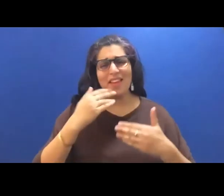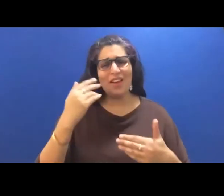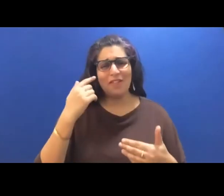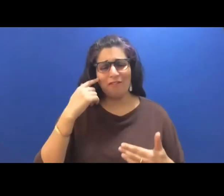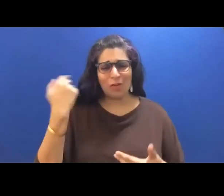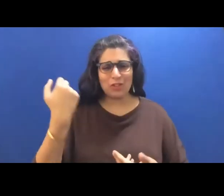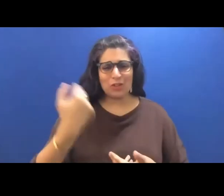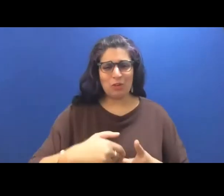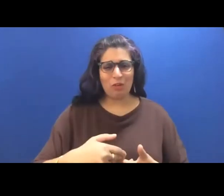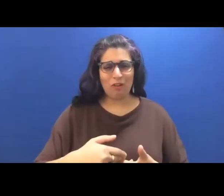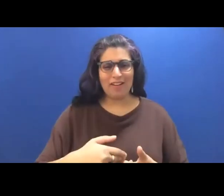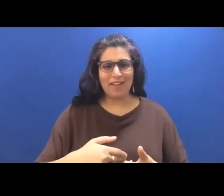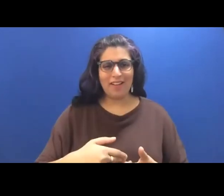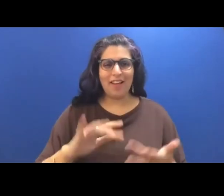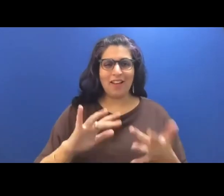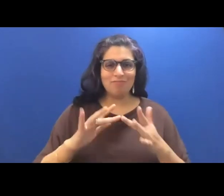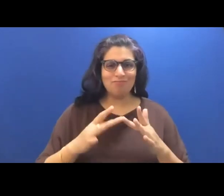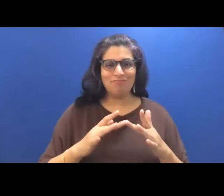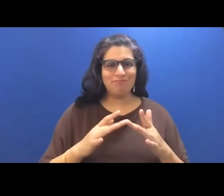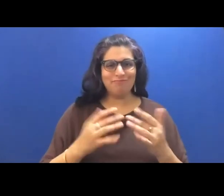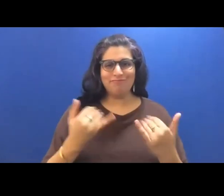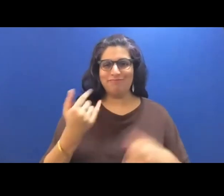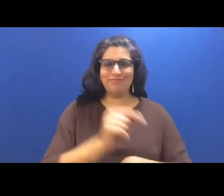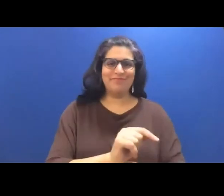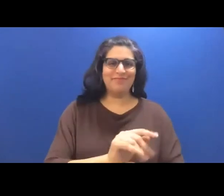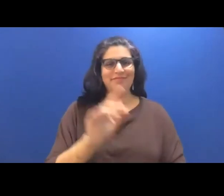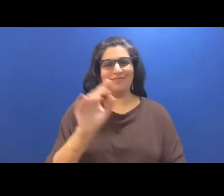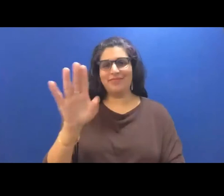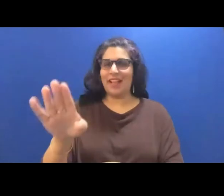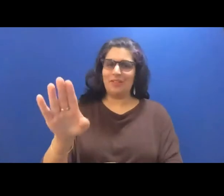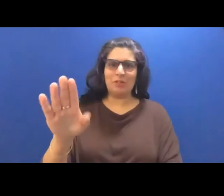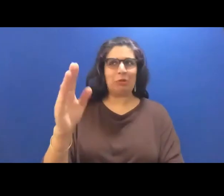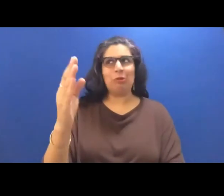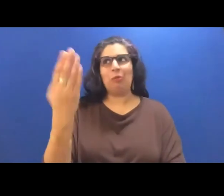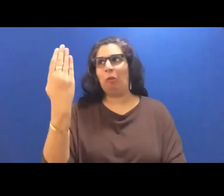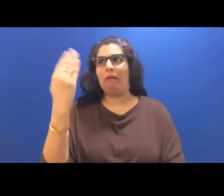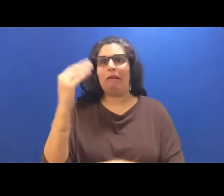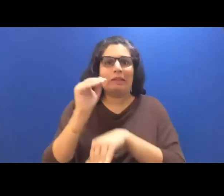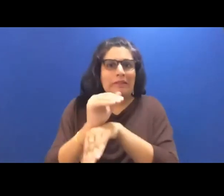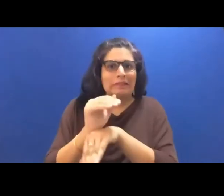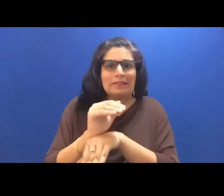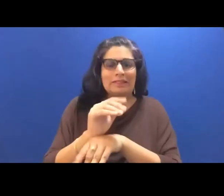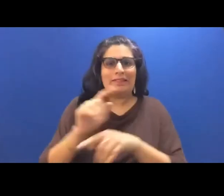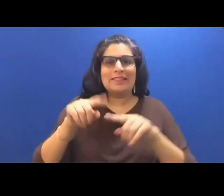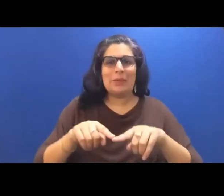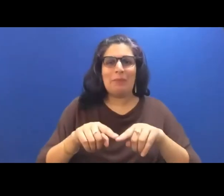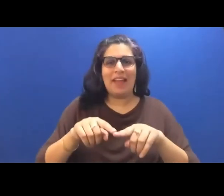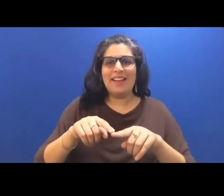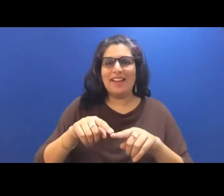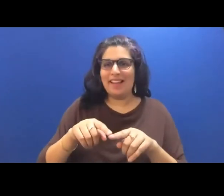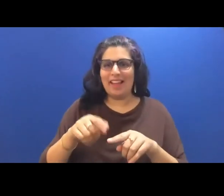us online this afternoon or morning or evening depending on where you're watching from. For